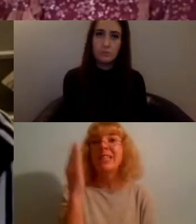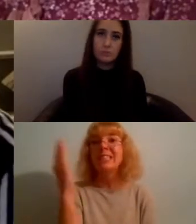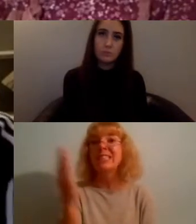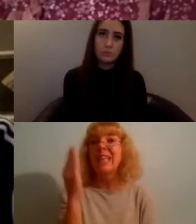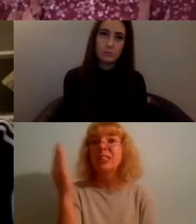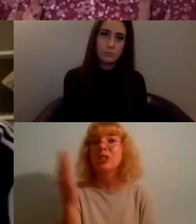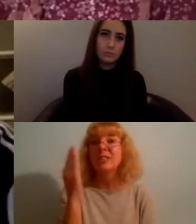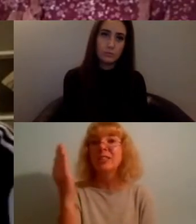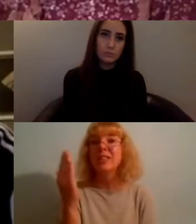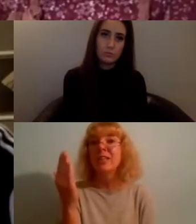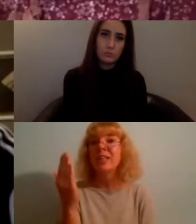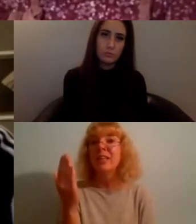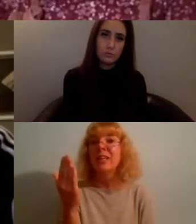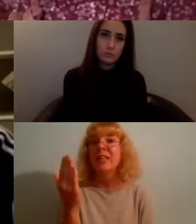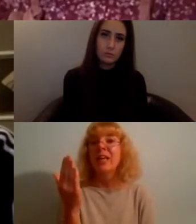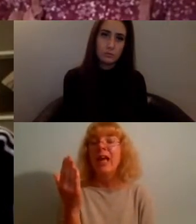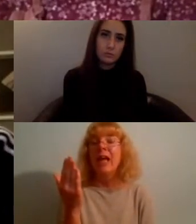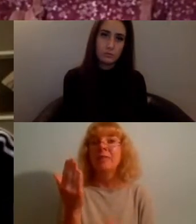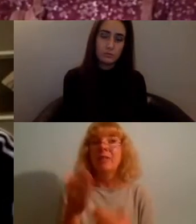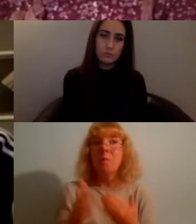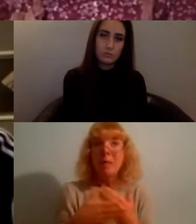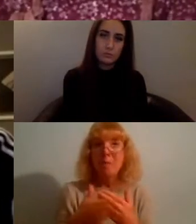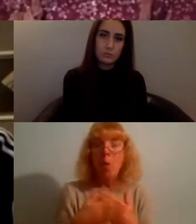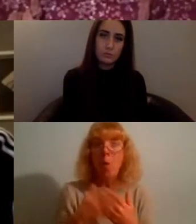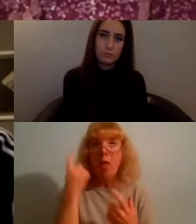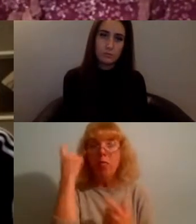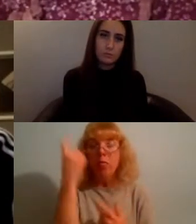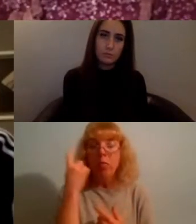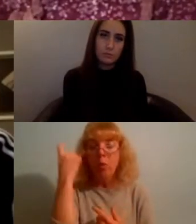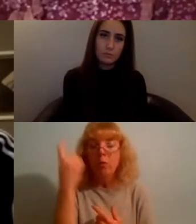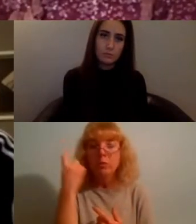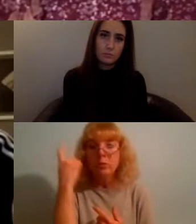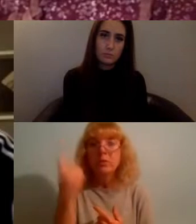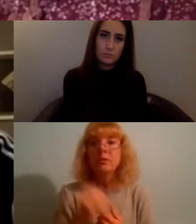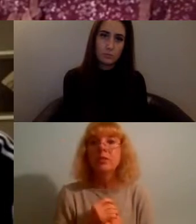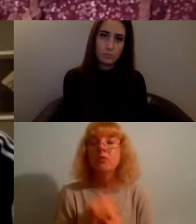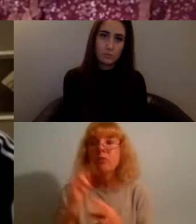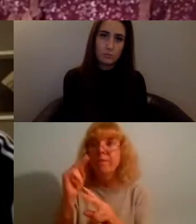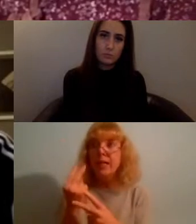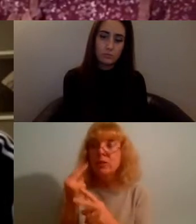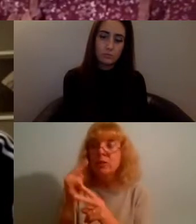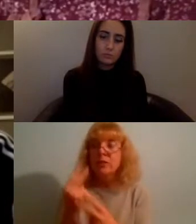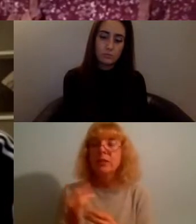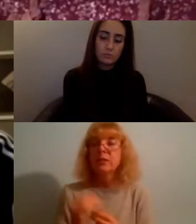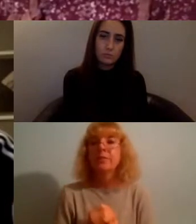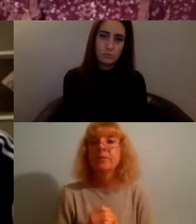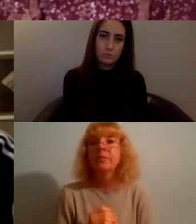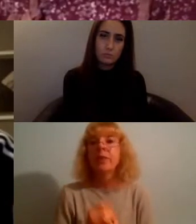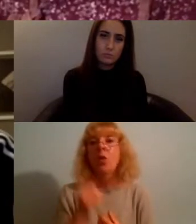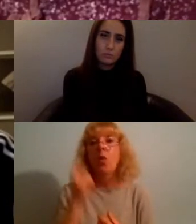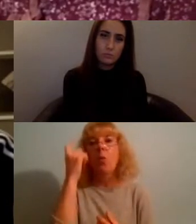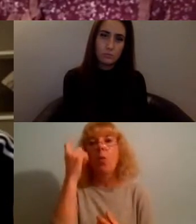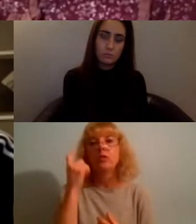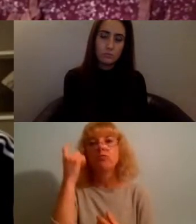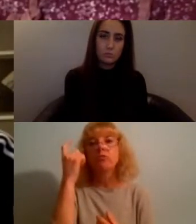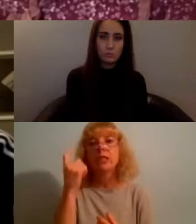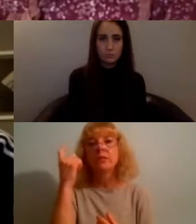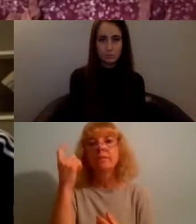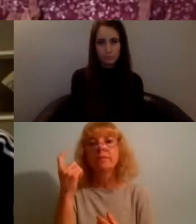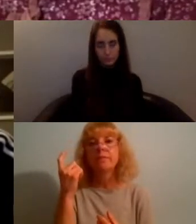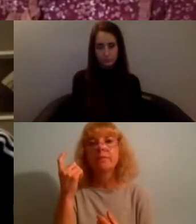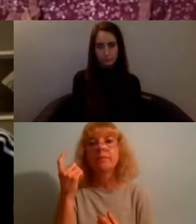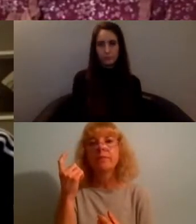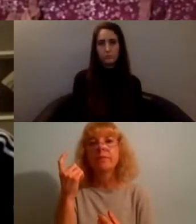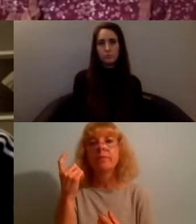even more food for thought to be honest but I was wondering if you could tell us a little bit about